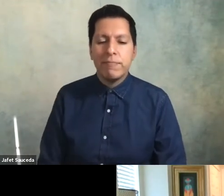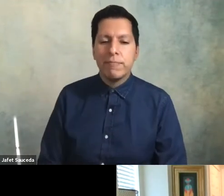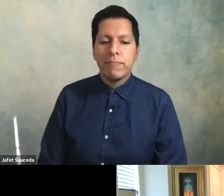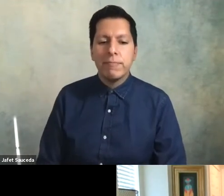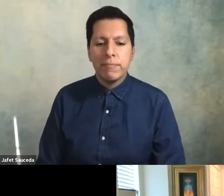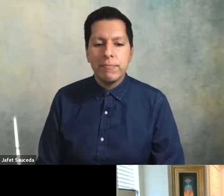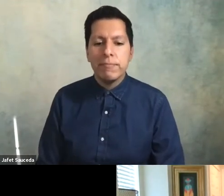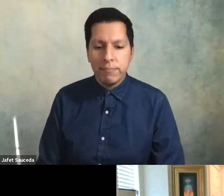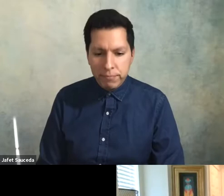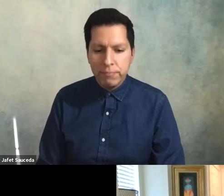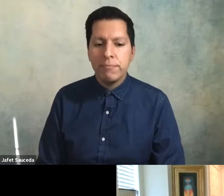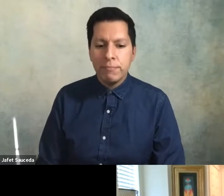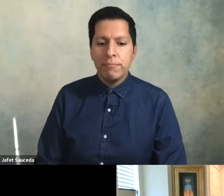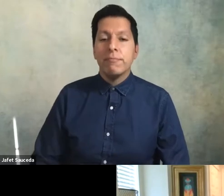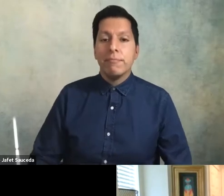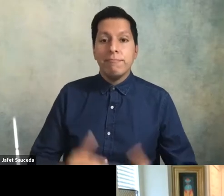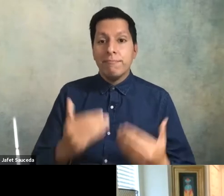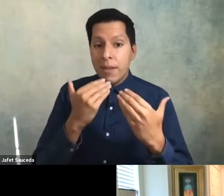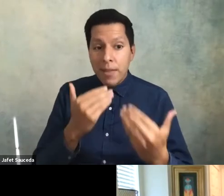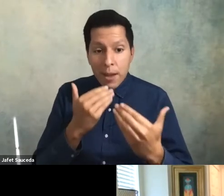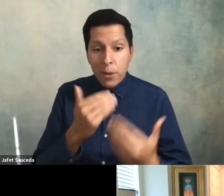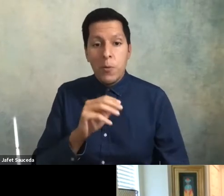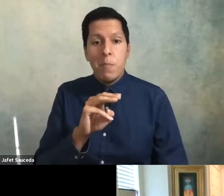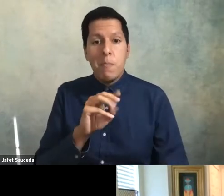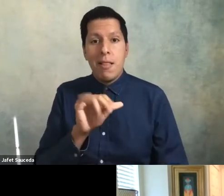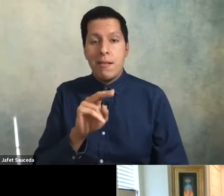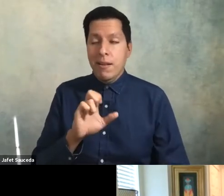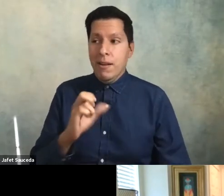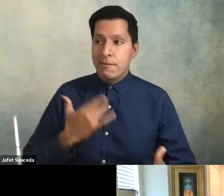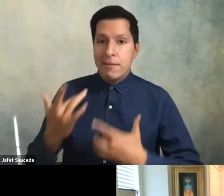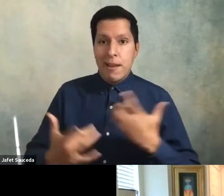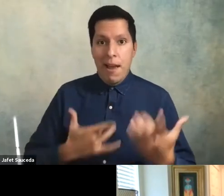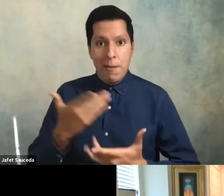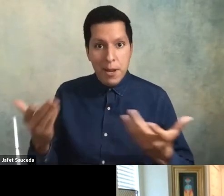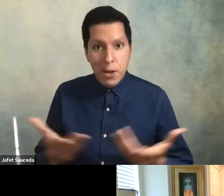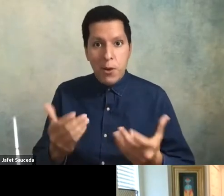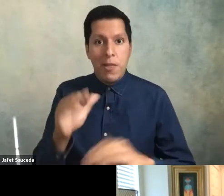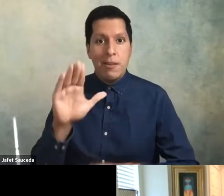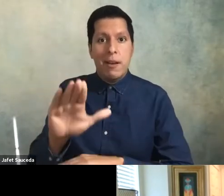great thank you melanie i'm excited to be here this afternoon and before we begin today's